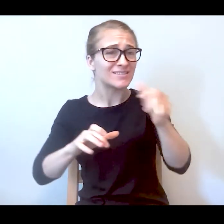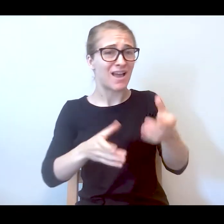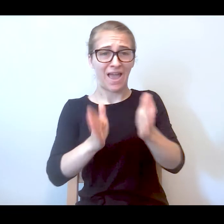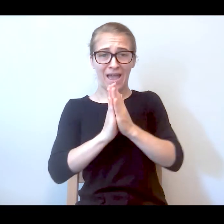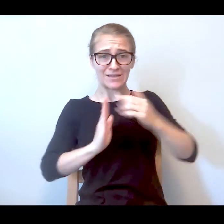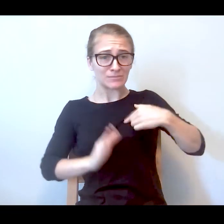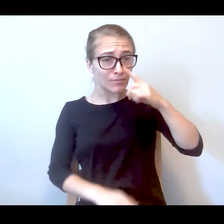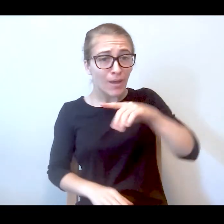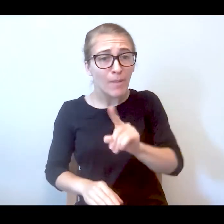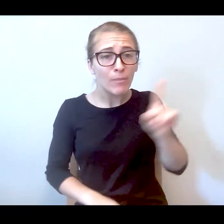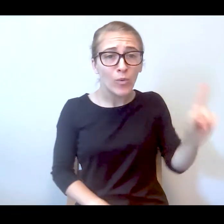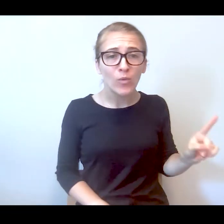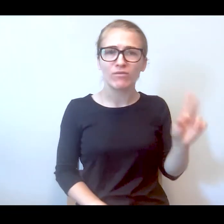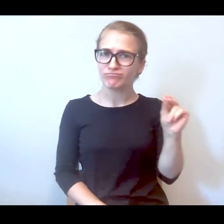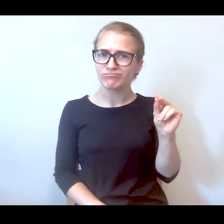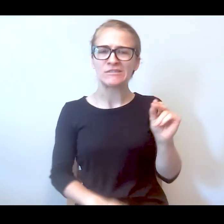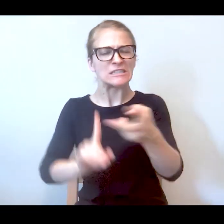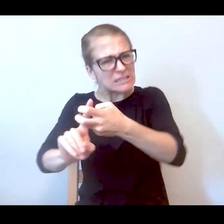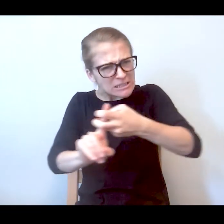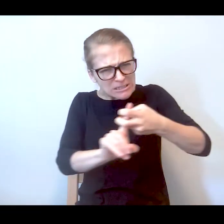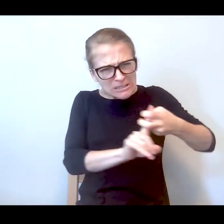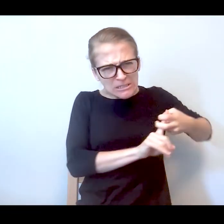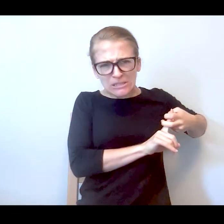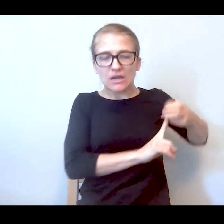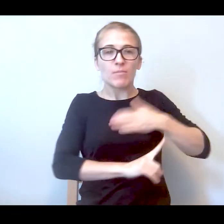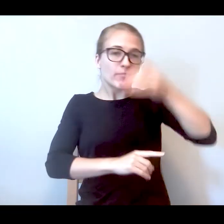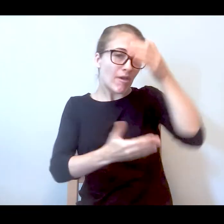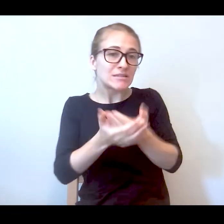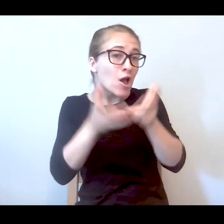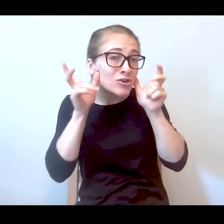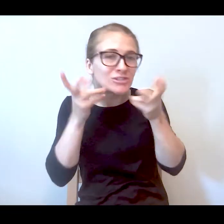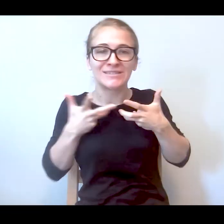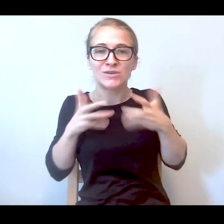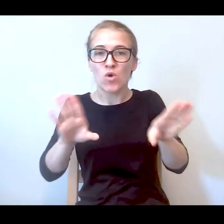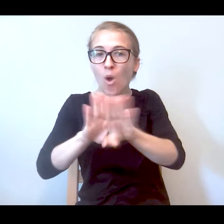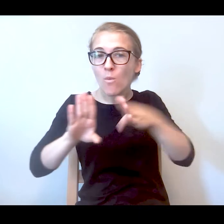down, dragged me. My son heard them -- because he wasn't going to open the door because he knew they